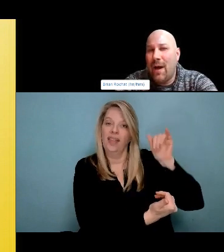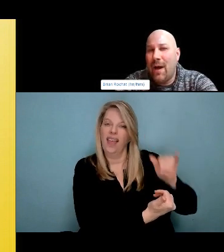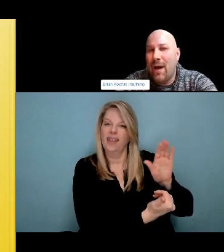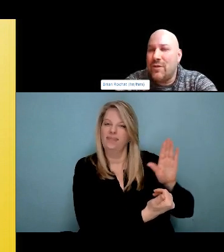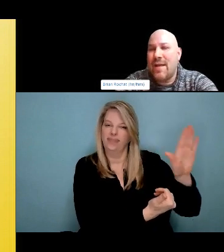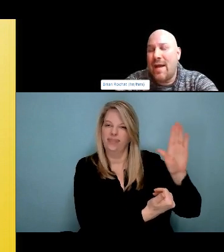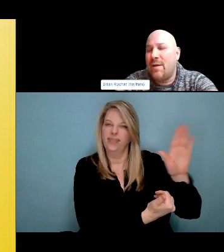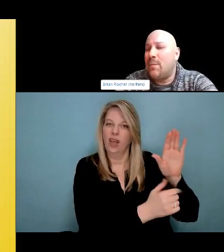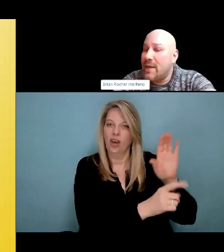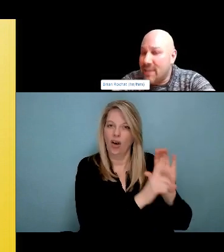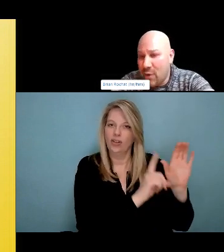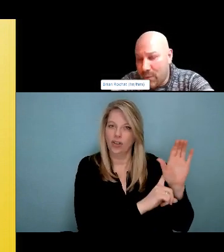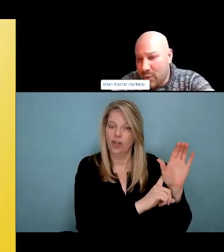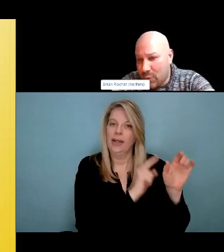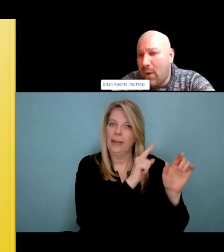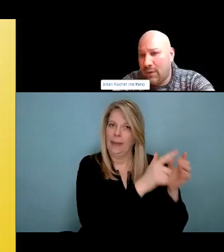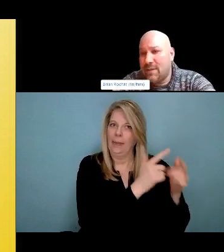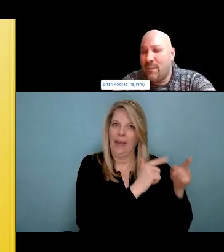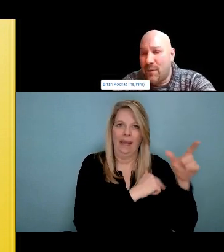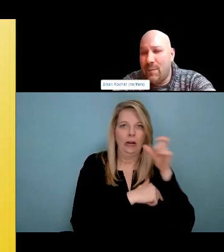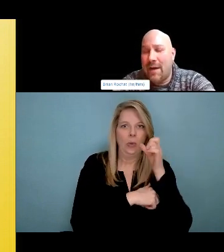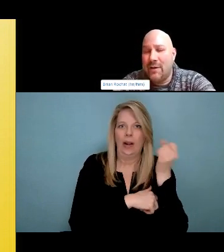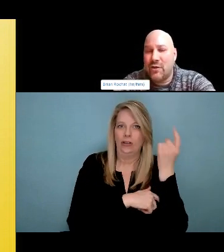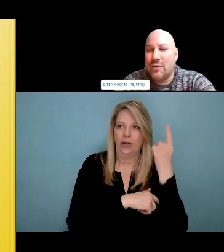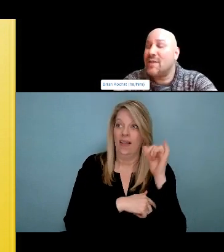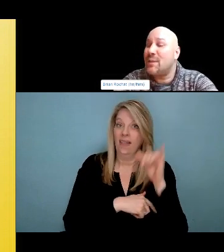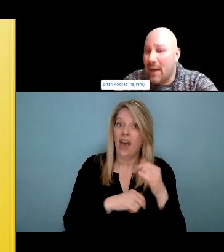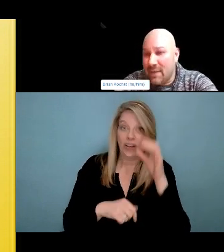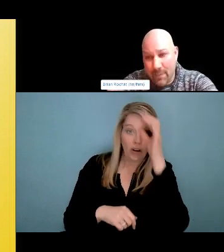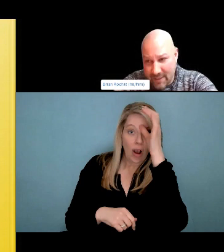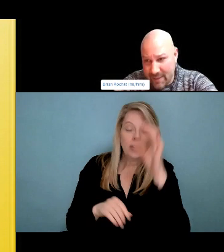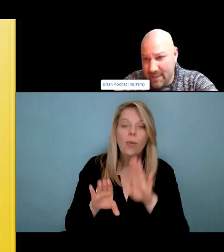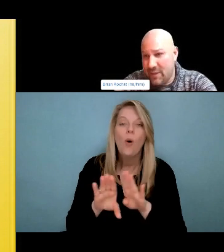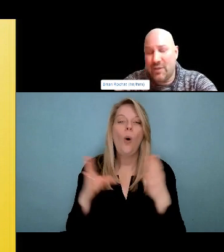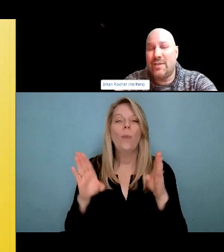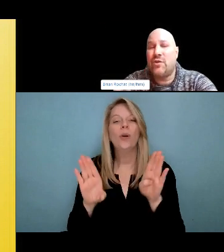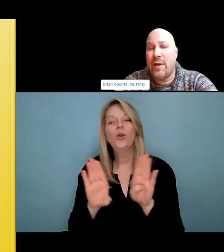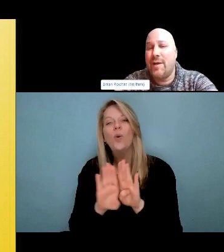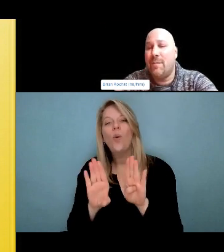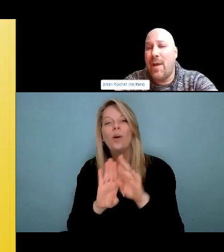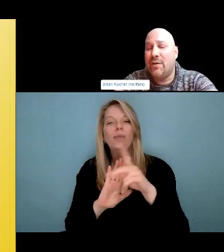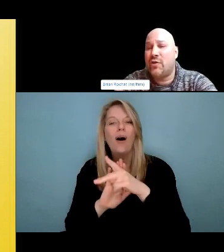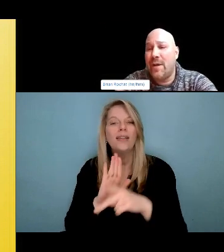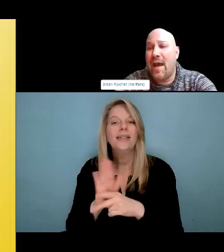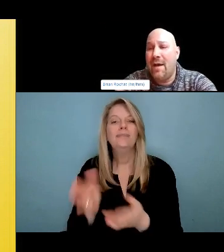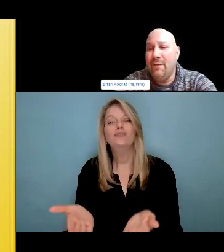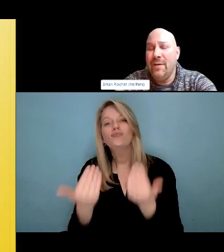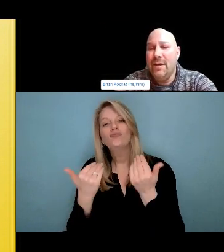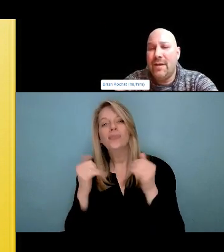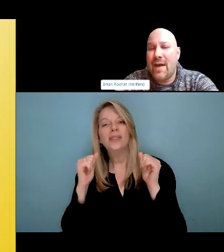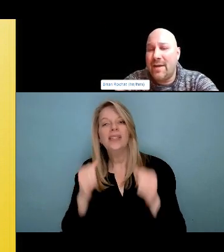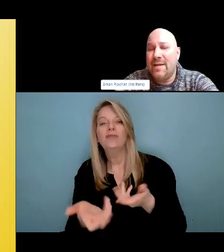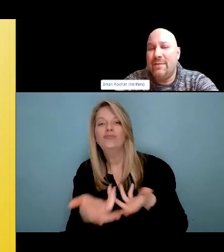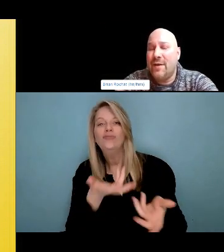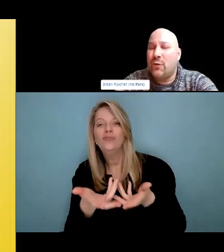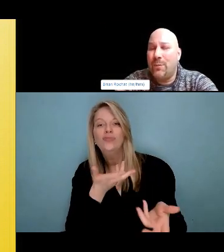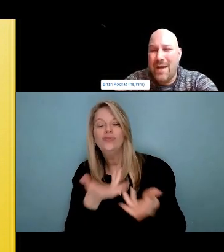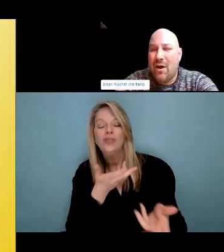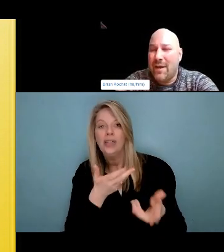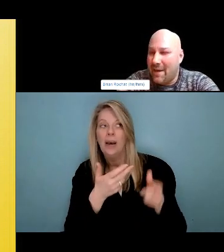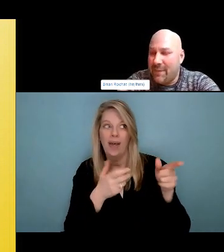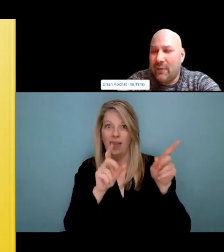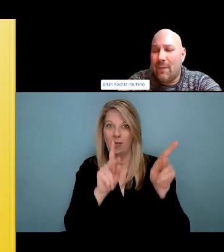land based healing, to smudging, to prayer, to drumming, they should be able to be around